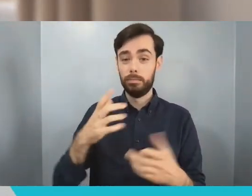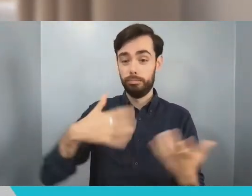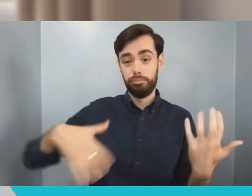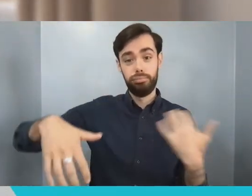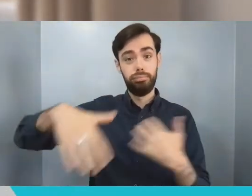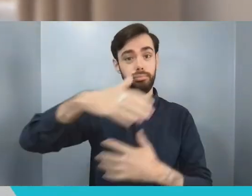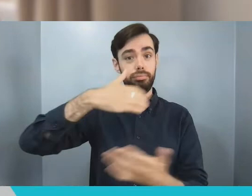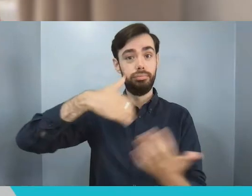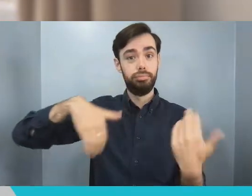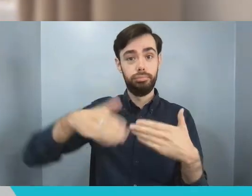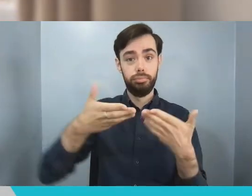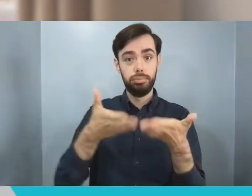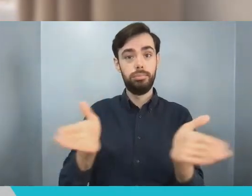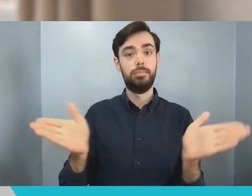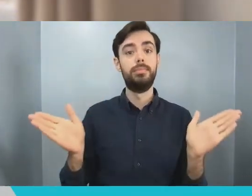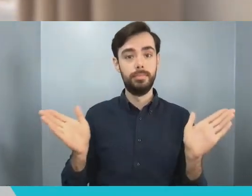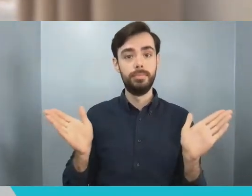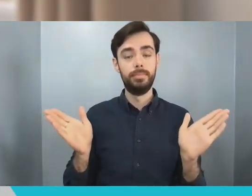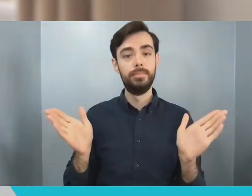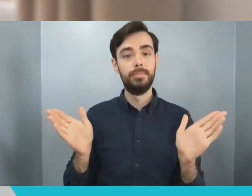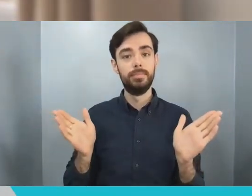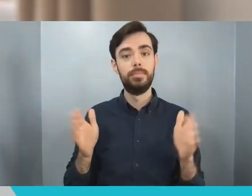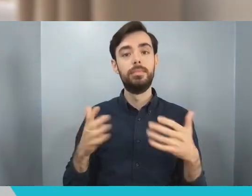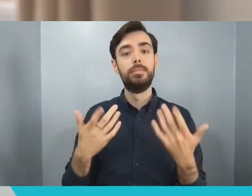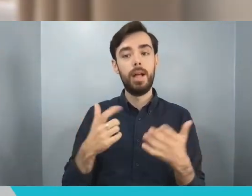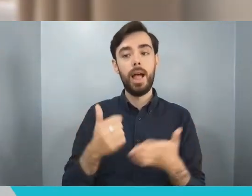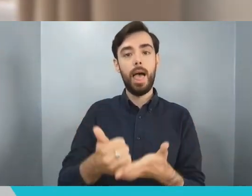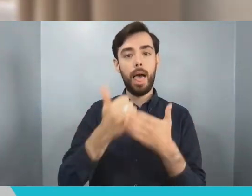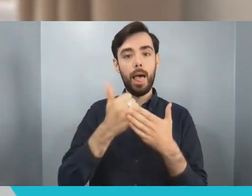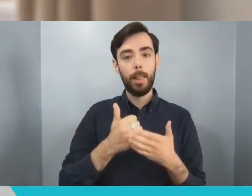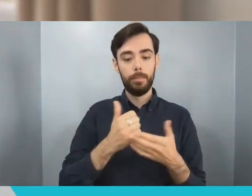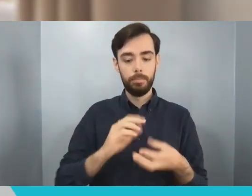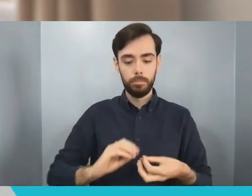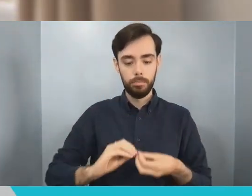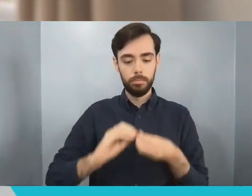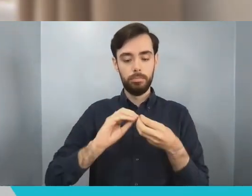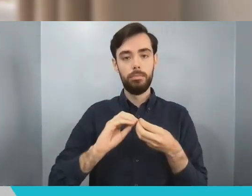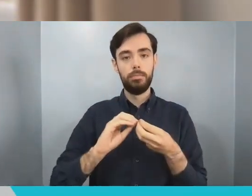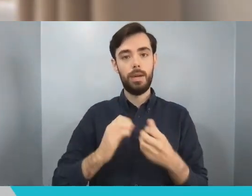fundamental technology that actually marries up to the human aspect. It's ultimately the